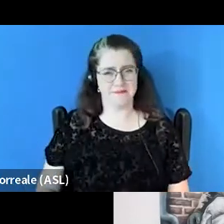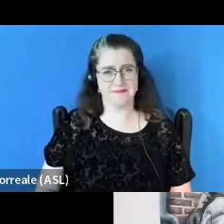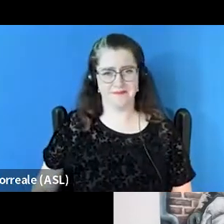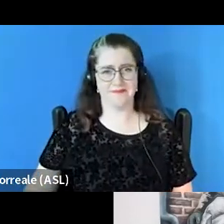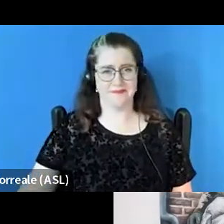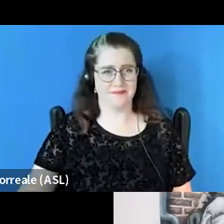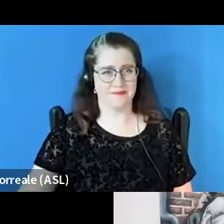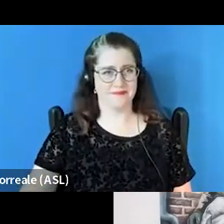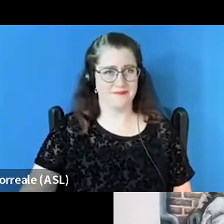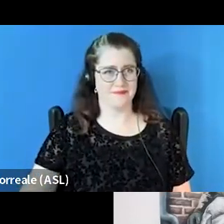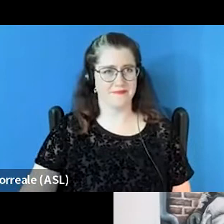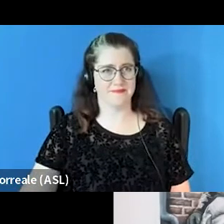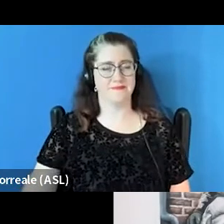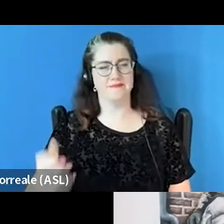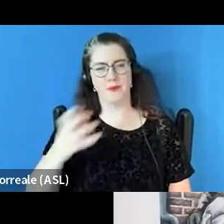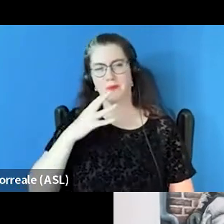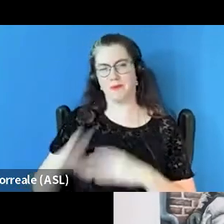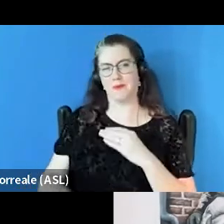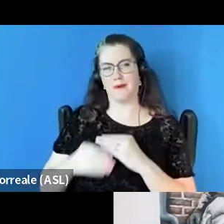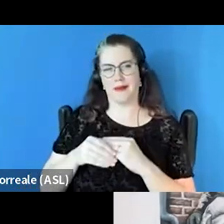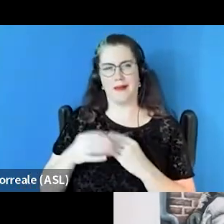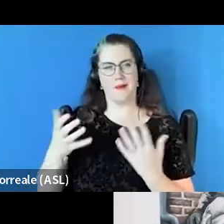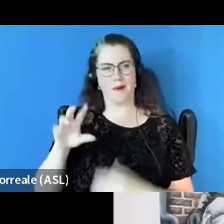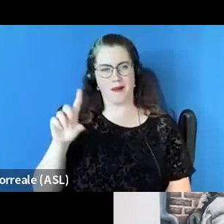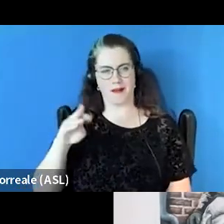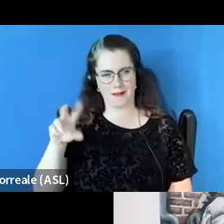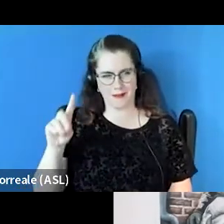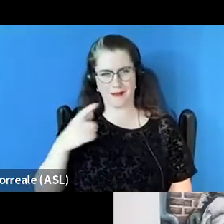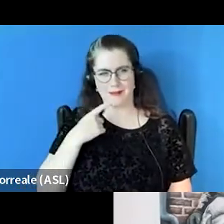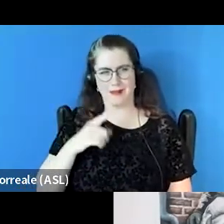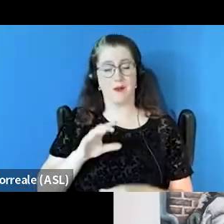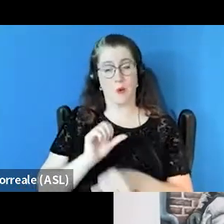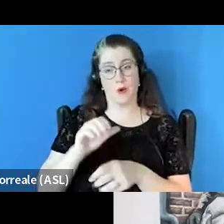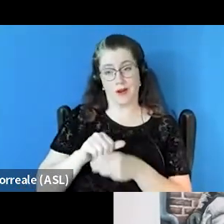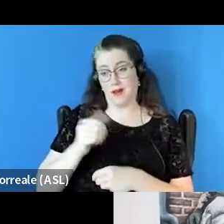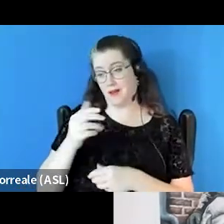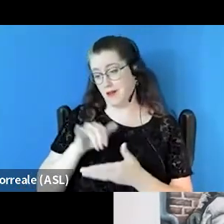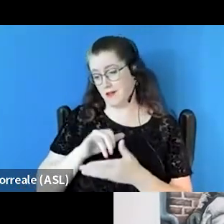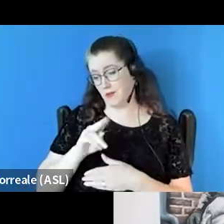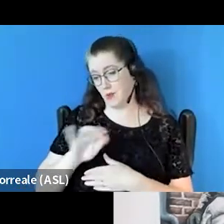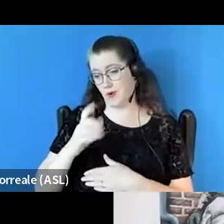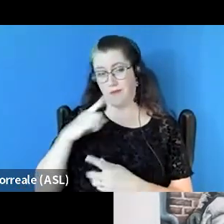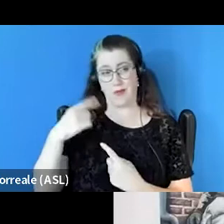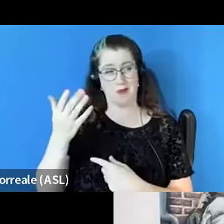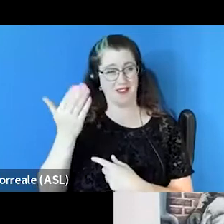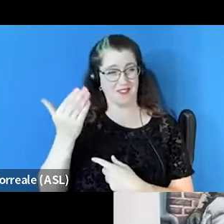I do wanna add to what Donald said, working in New York the past 15 years is that that is a strong model